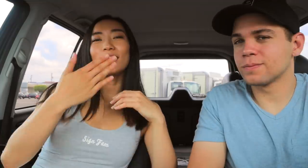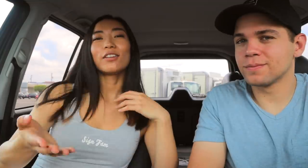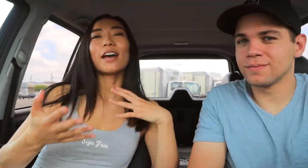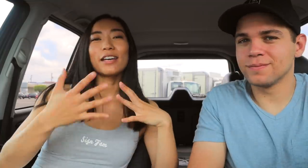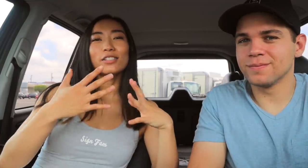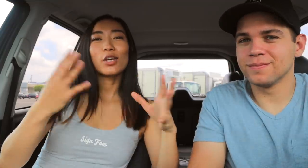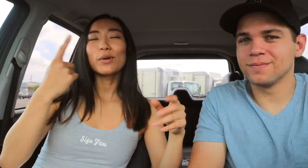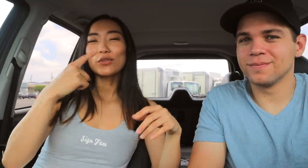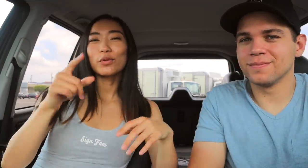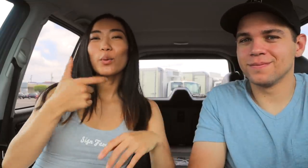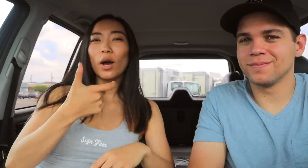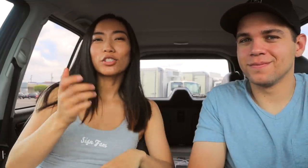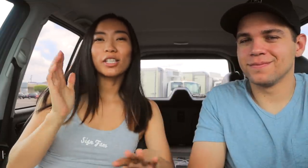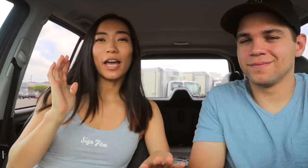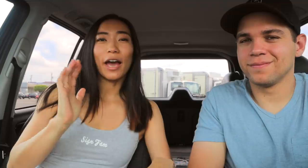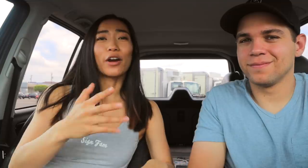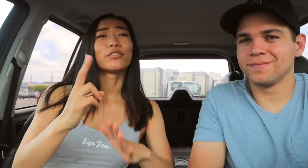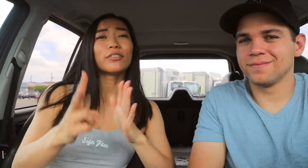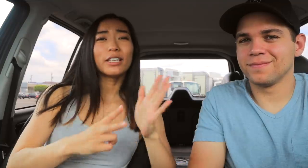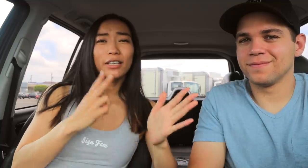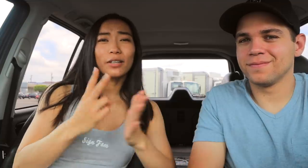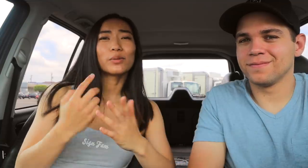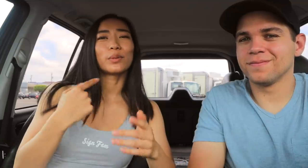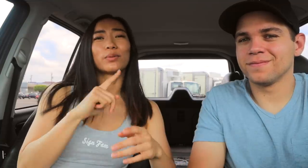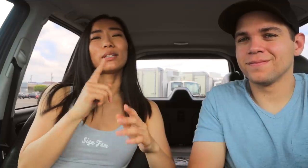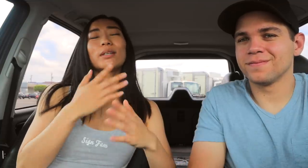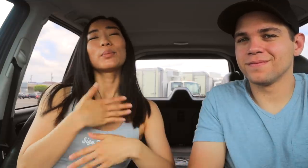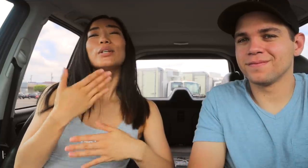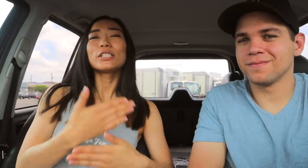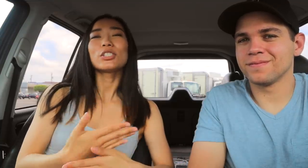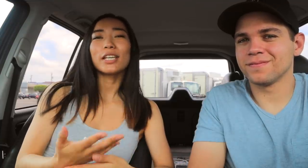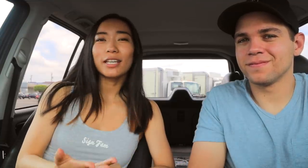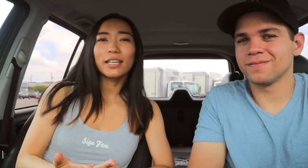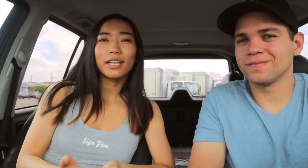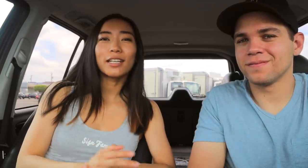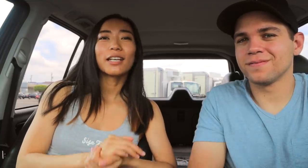Thank you guys so much for watching our videos. We really appreciate it.